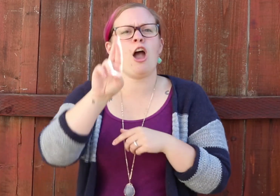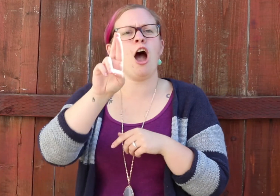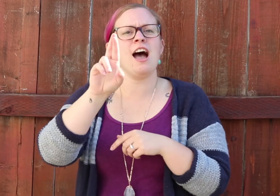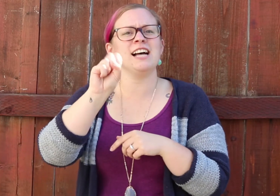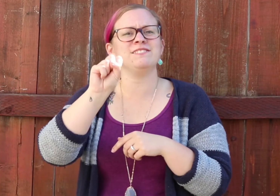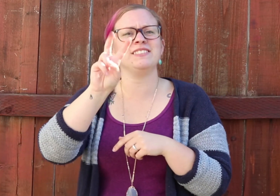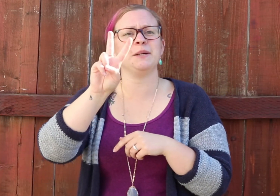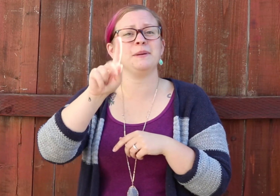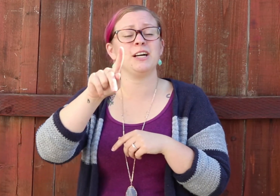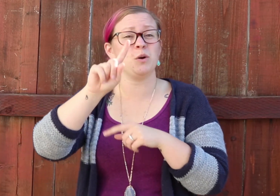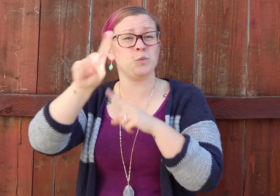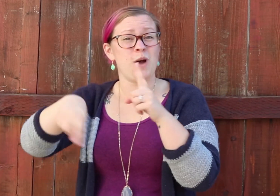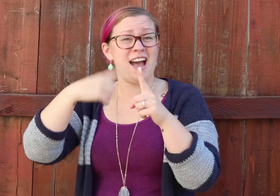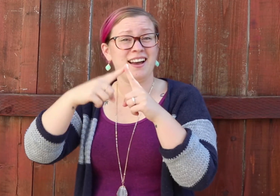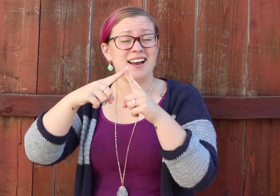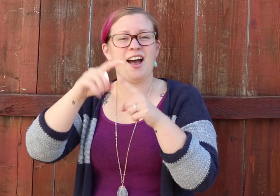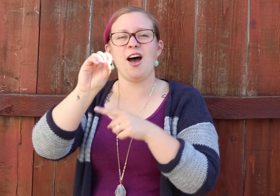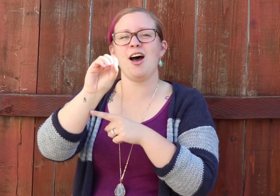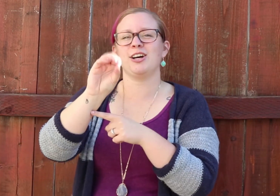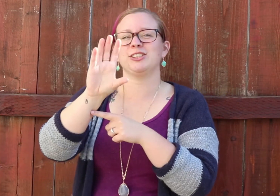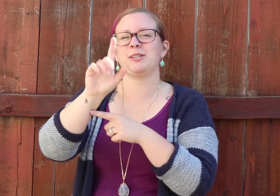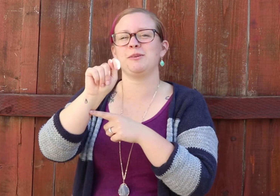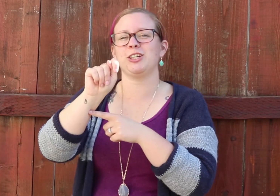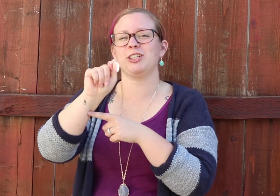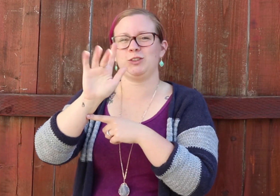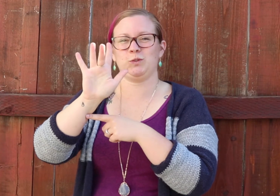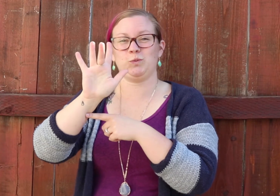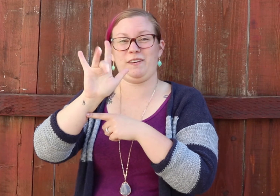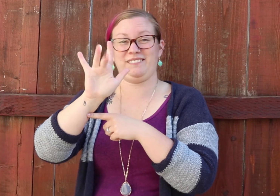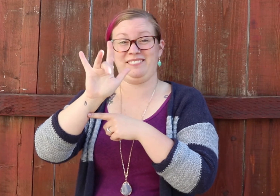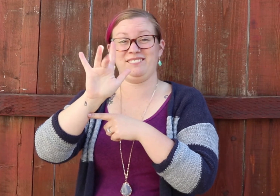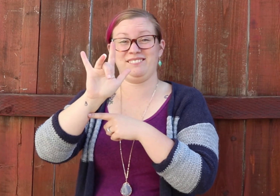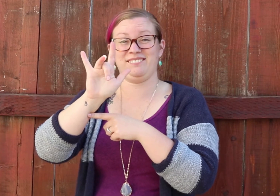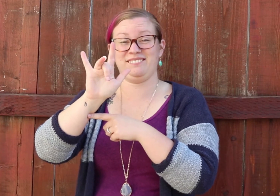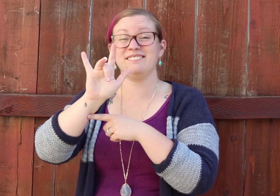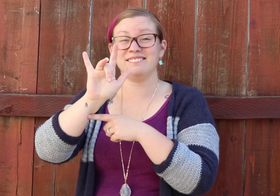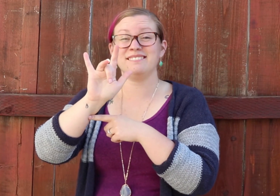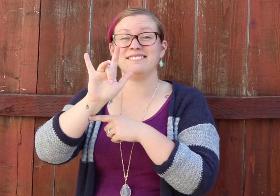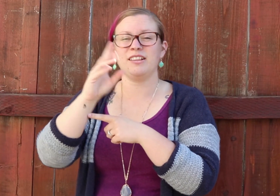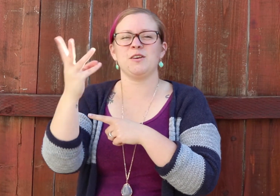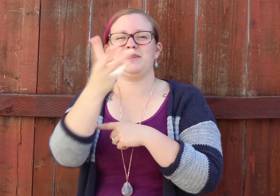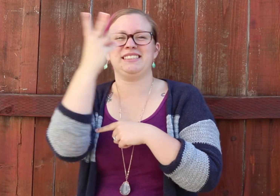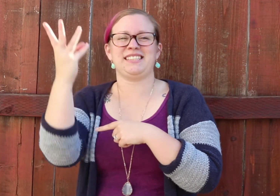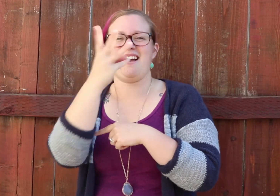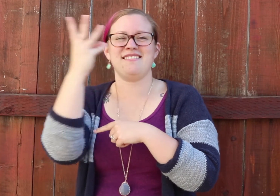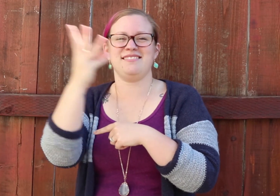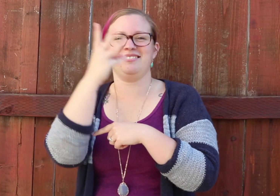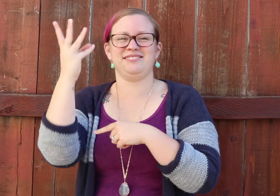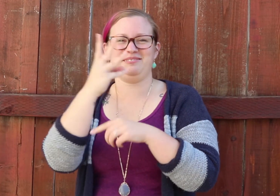RSVP by Wednesday, October 25!